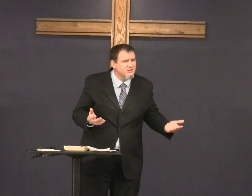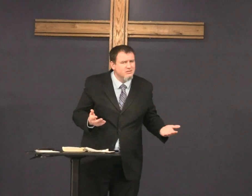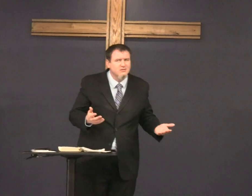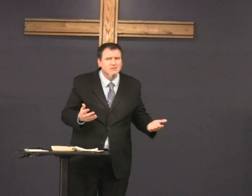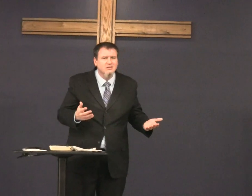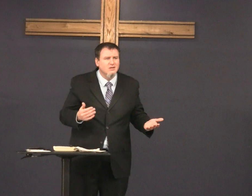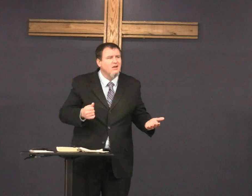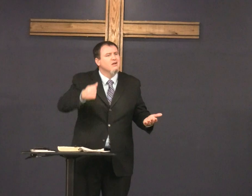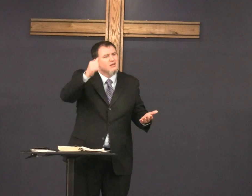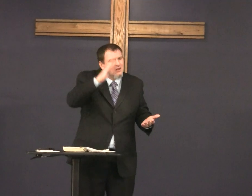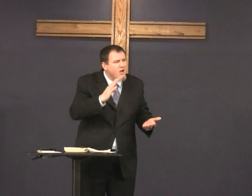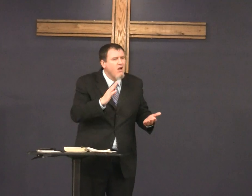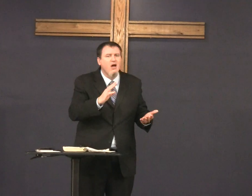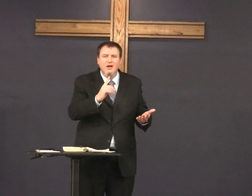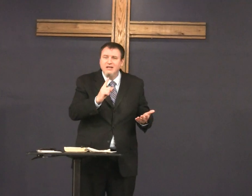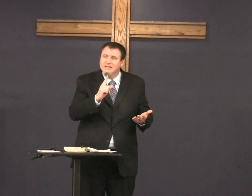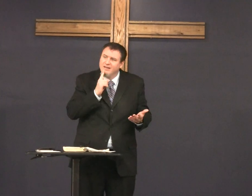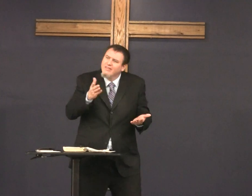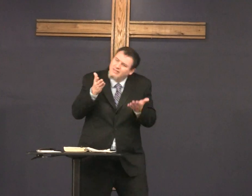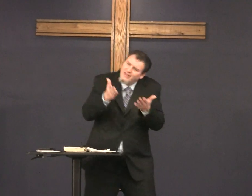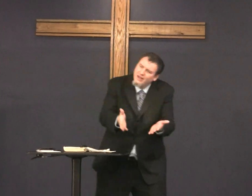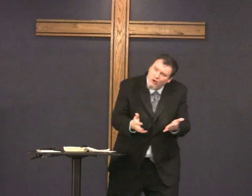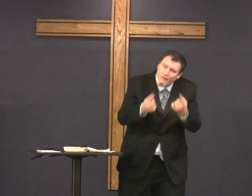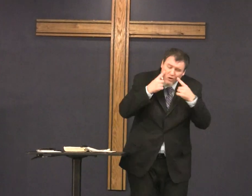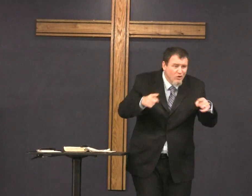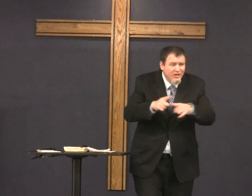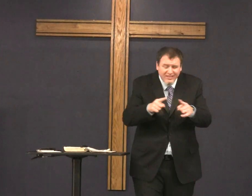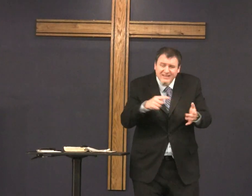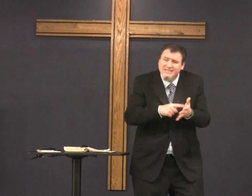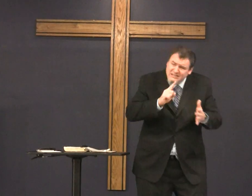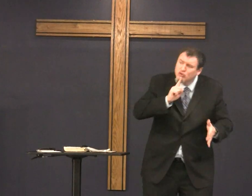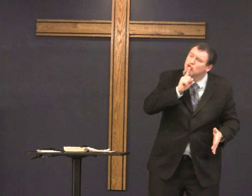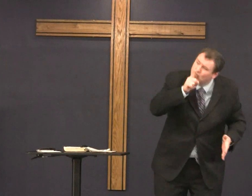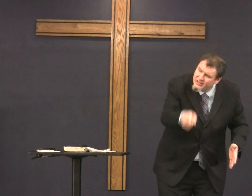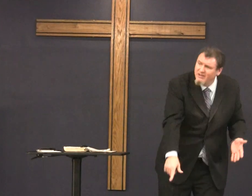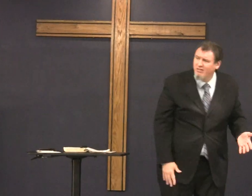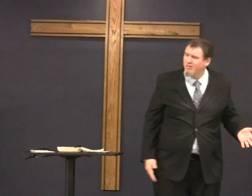to take the Bible seriously God is there for you